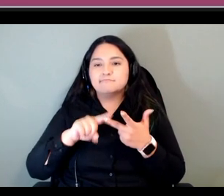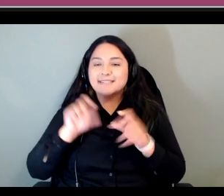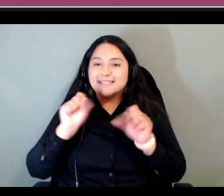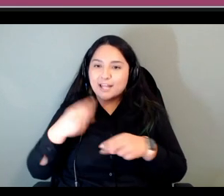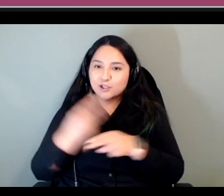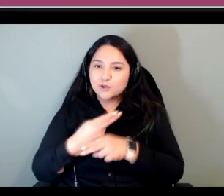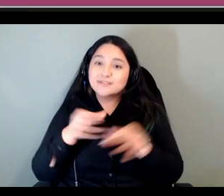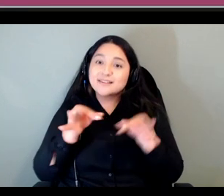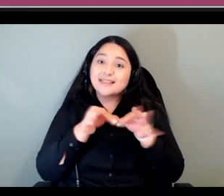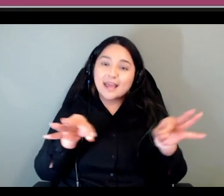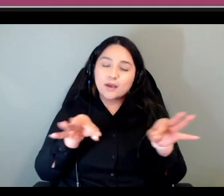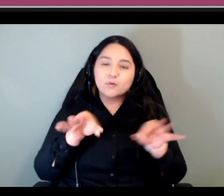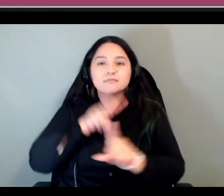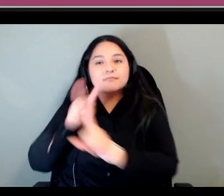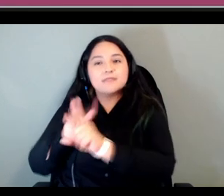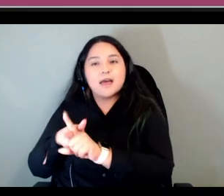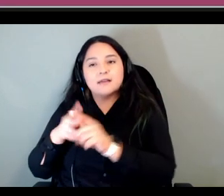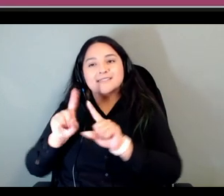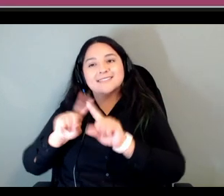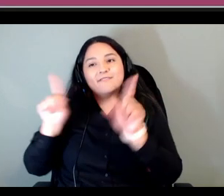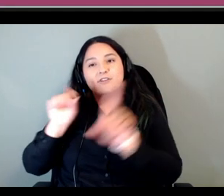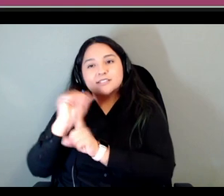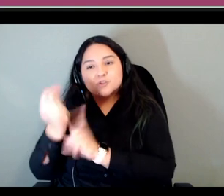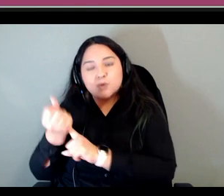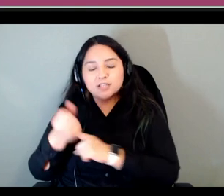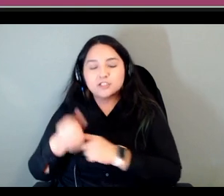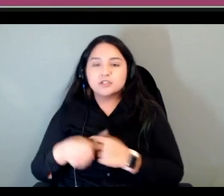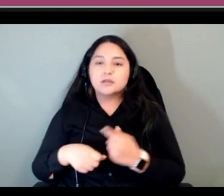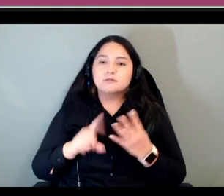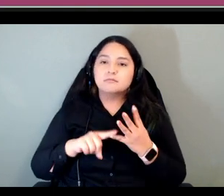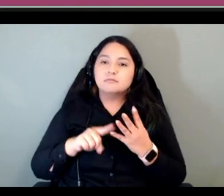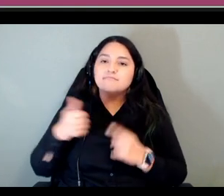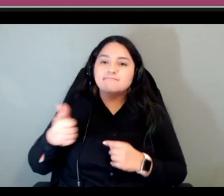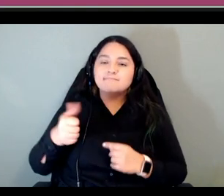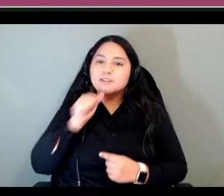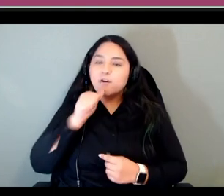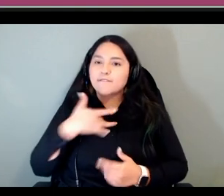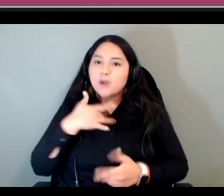not feeling rushed because they can be at their own pace and that the delight that they